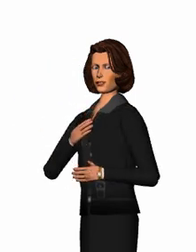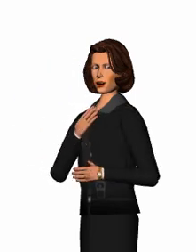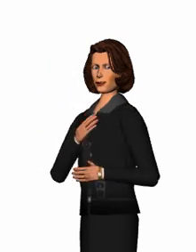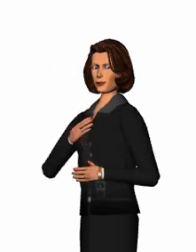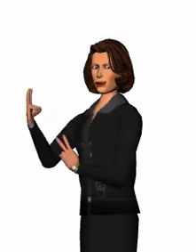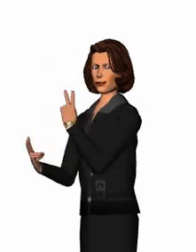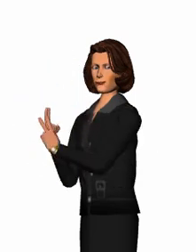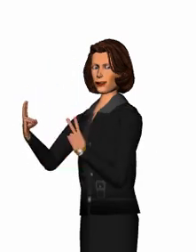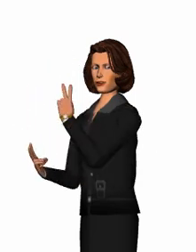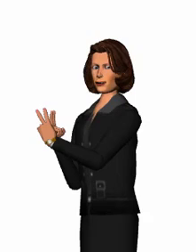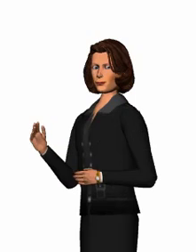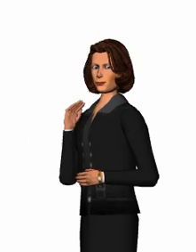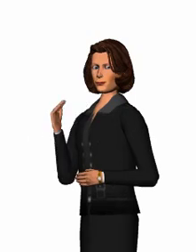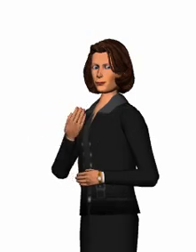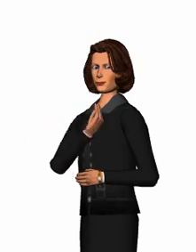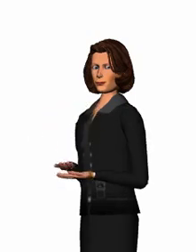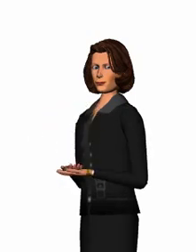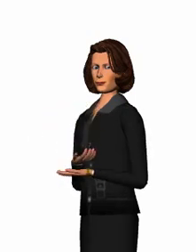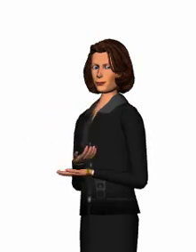Please visit our new web application.